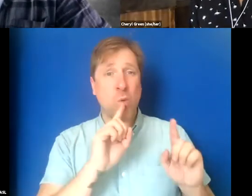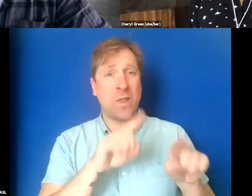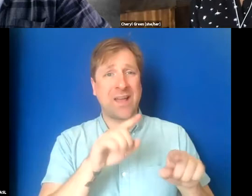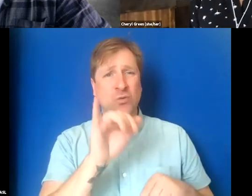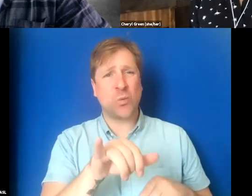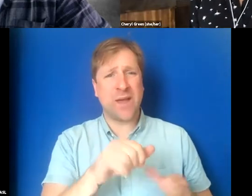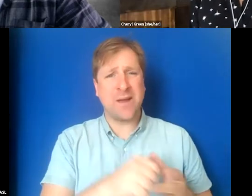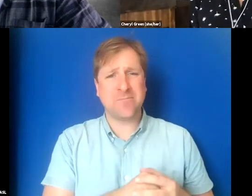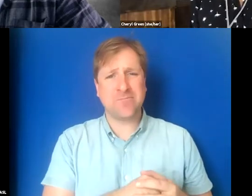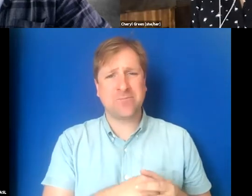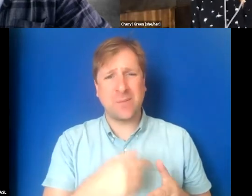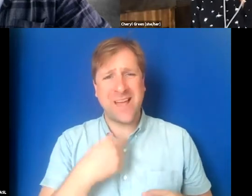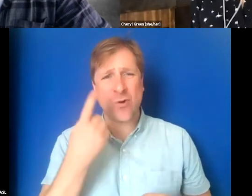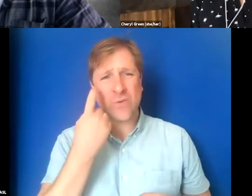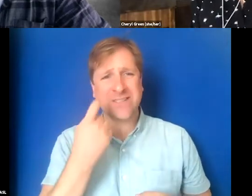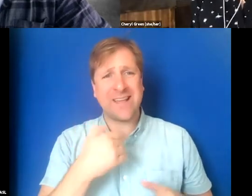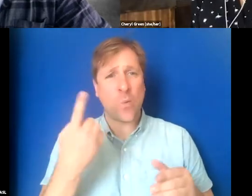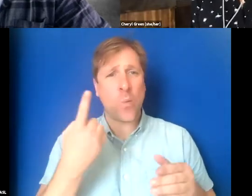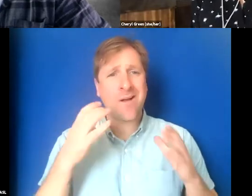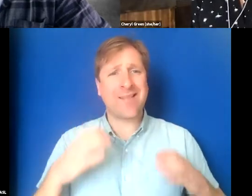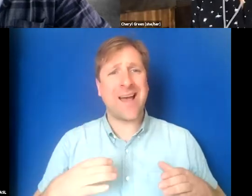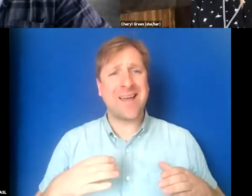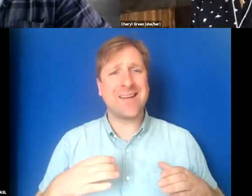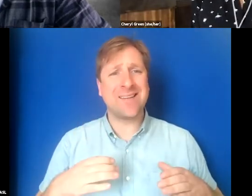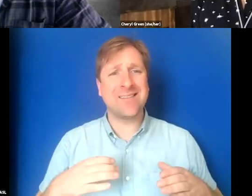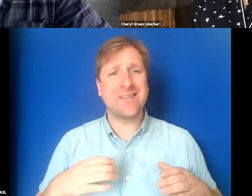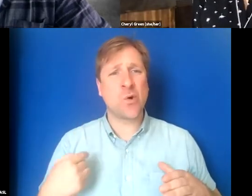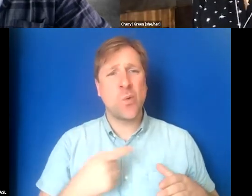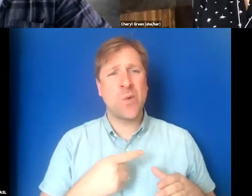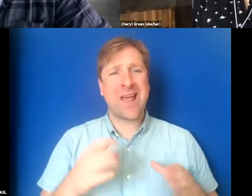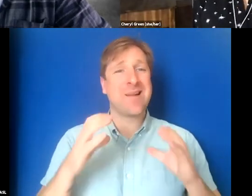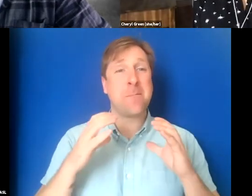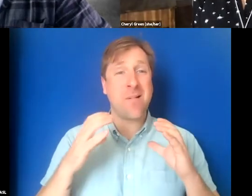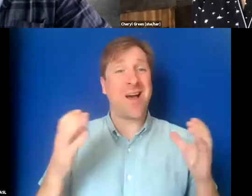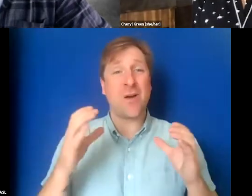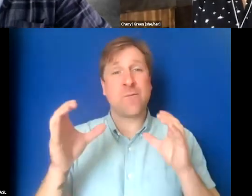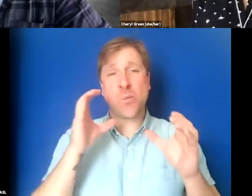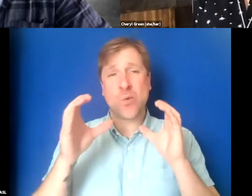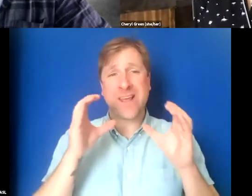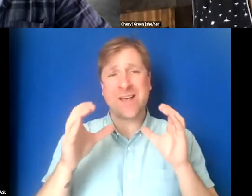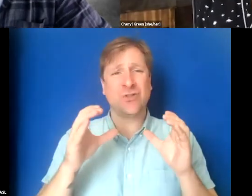Because I even recently had a client who, we had tons of communication. Oh, my goodness.